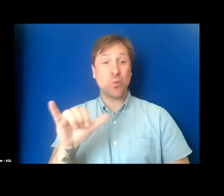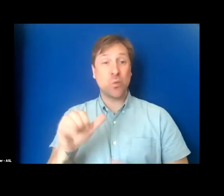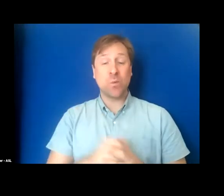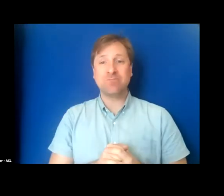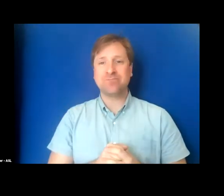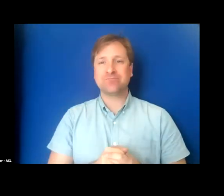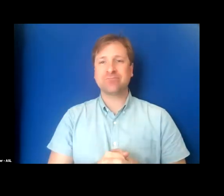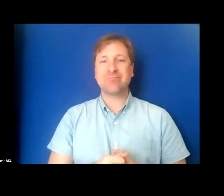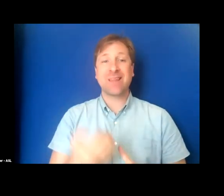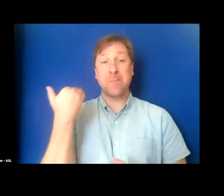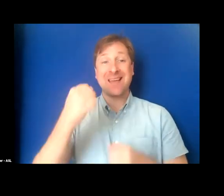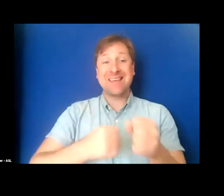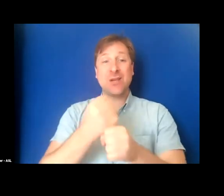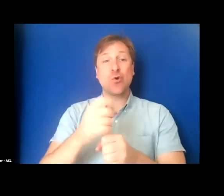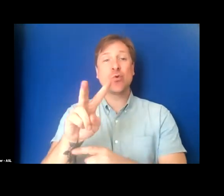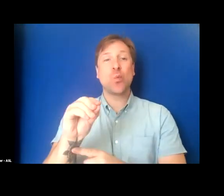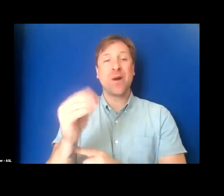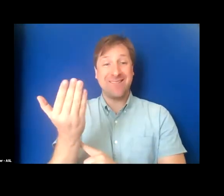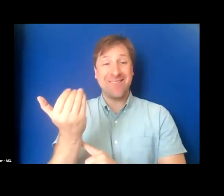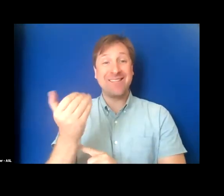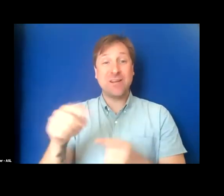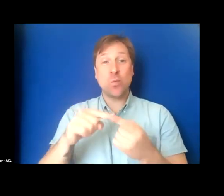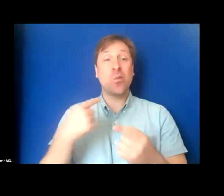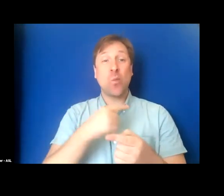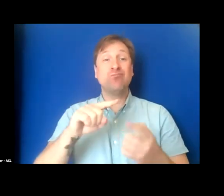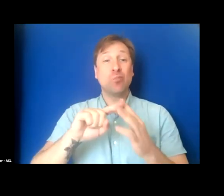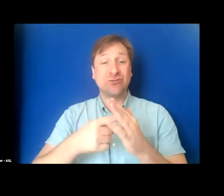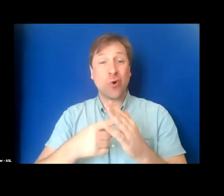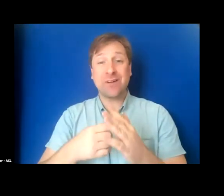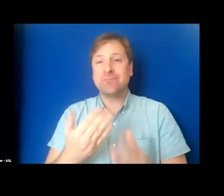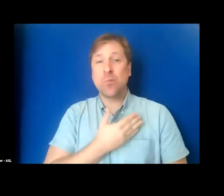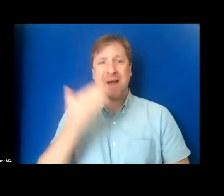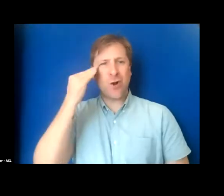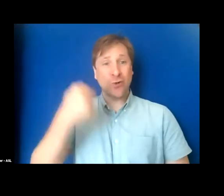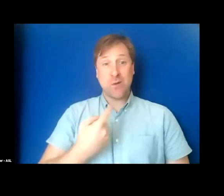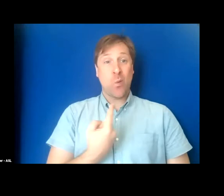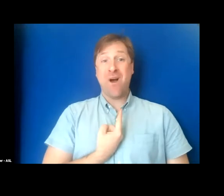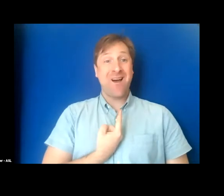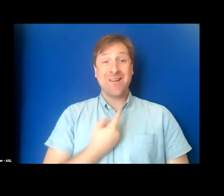Back in 2015 when we first started, to my knowledge, we were the only film festival in Chicago